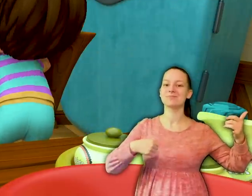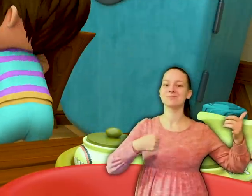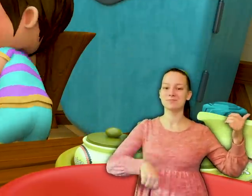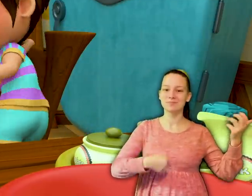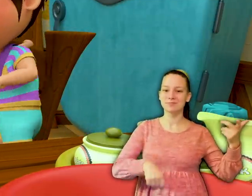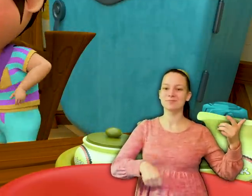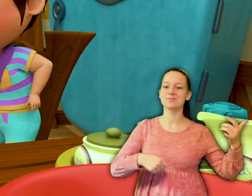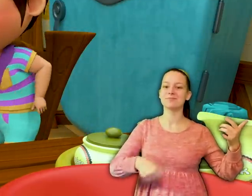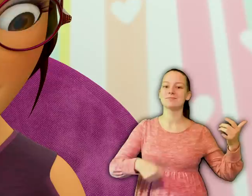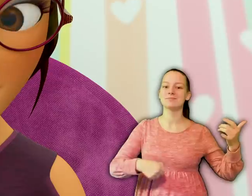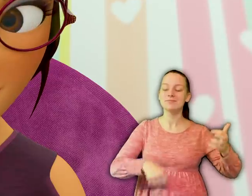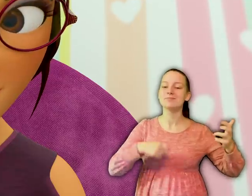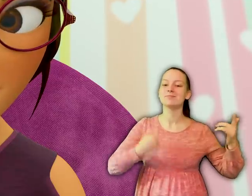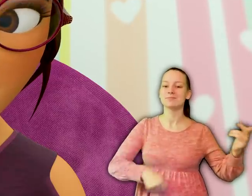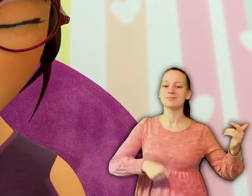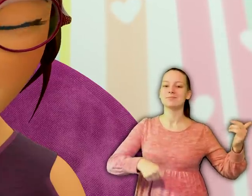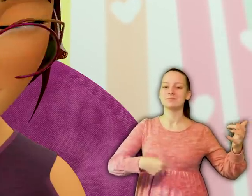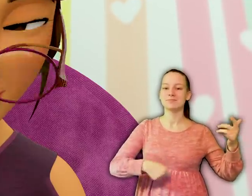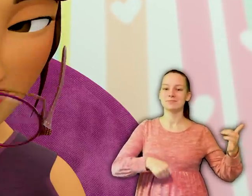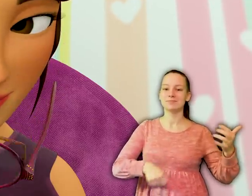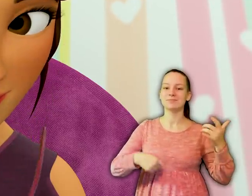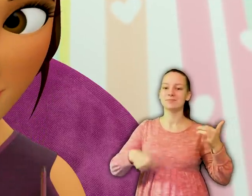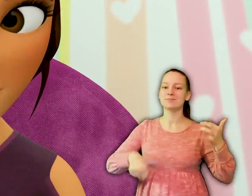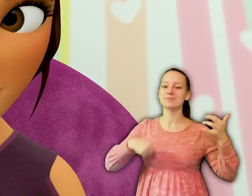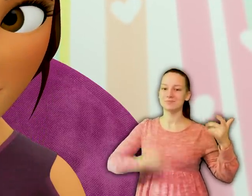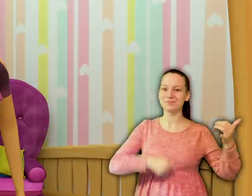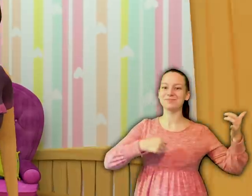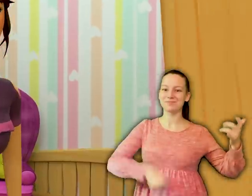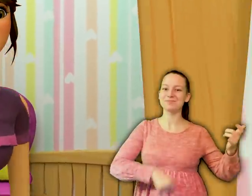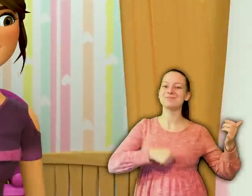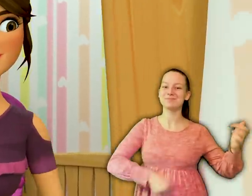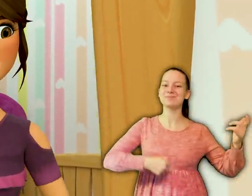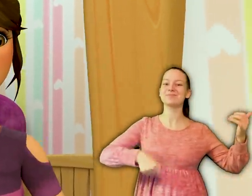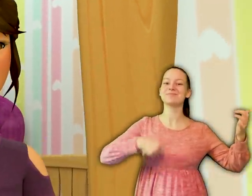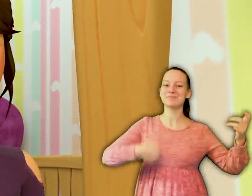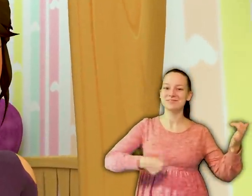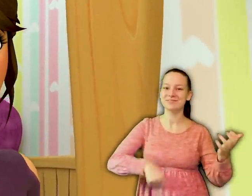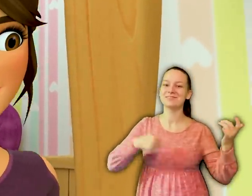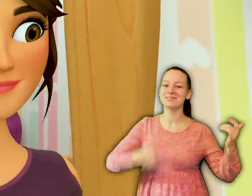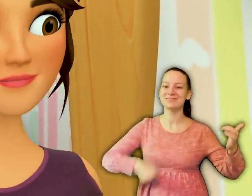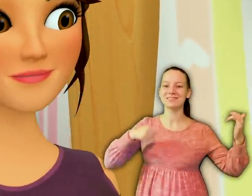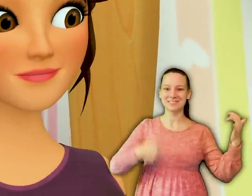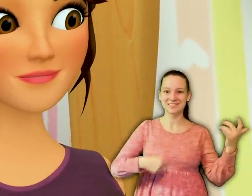Let’s go hunt ….. Let’s go hunt